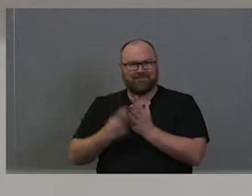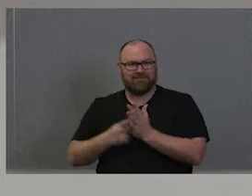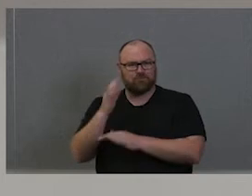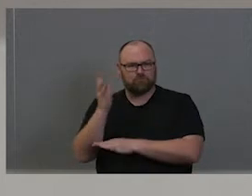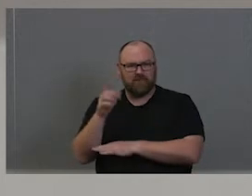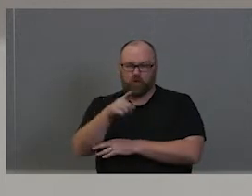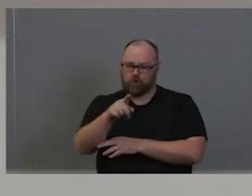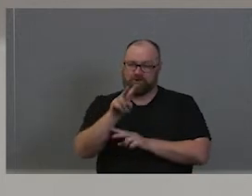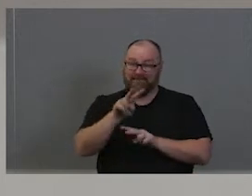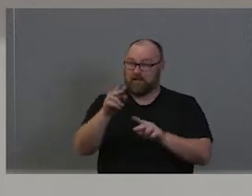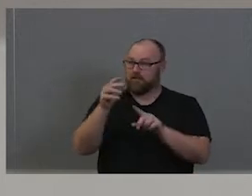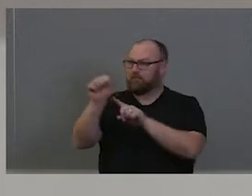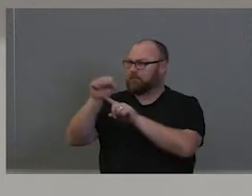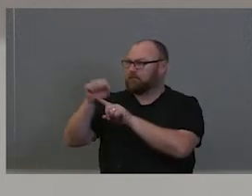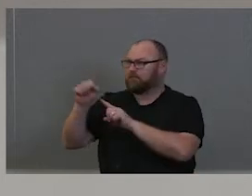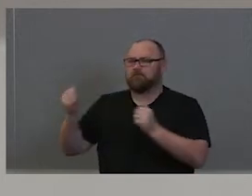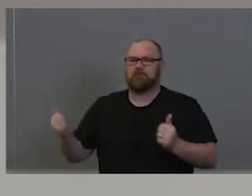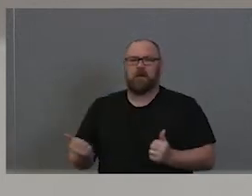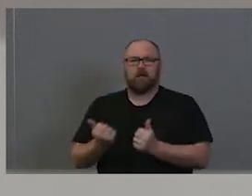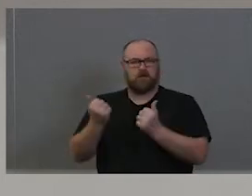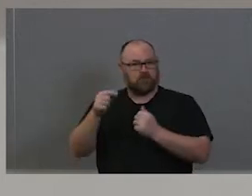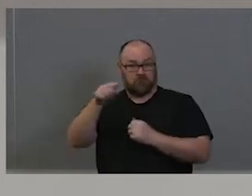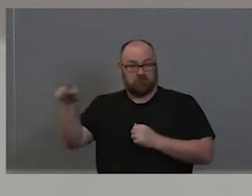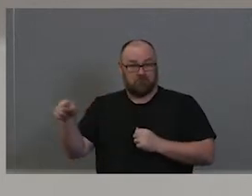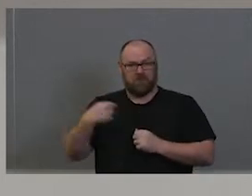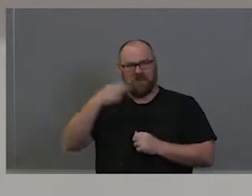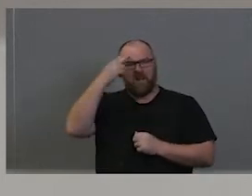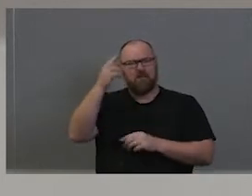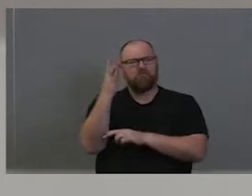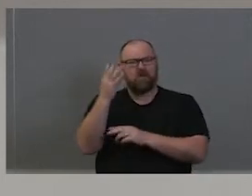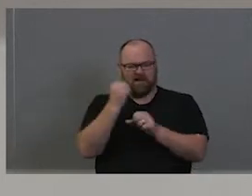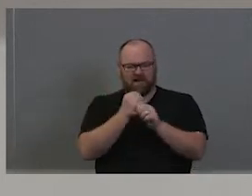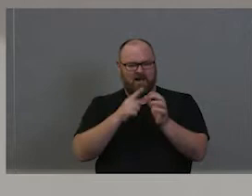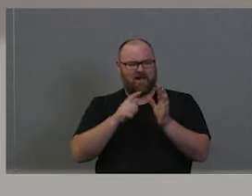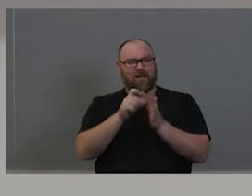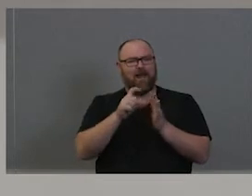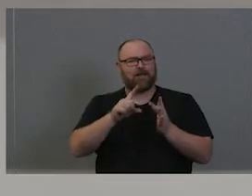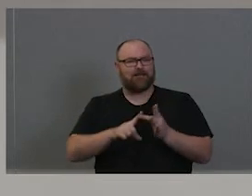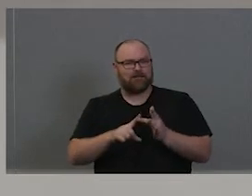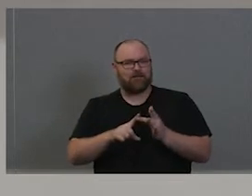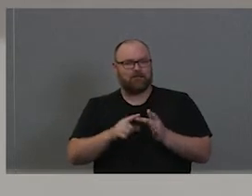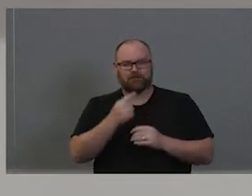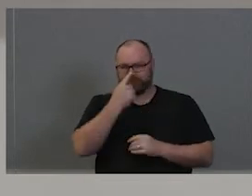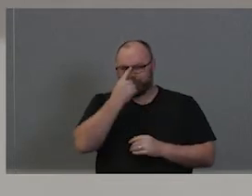They're called Gadi. And it's from this tree that the local people